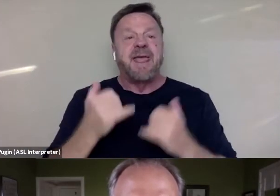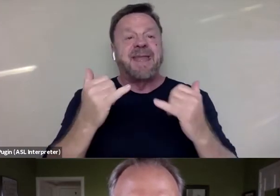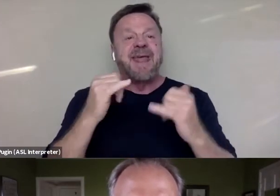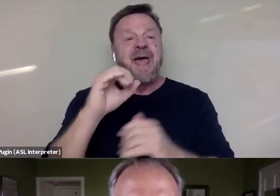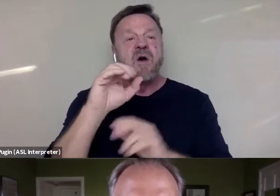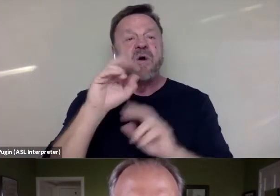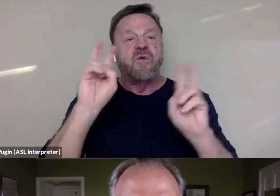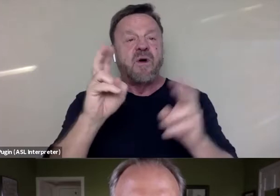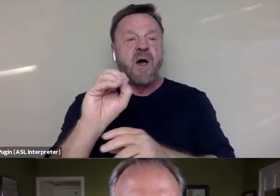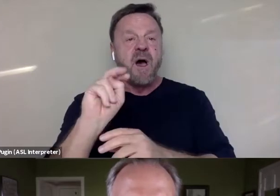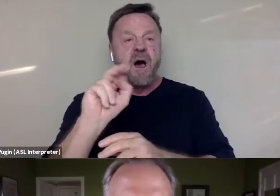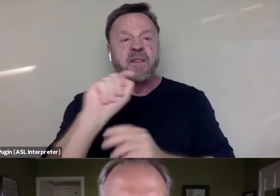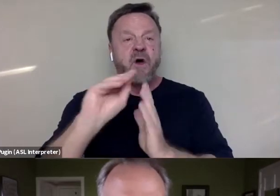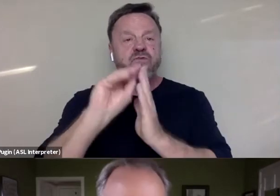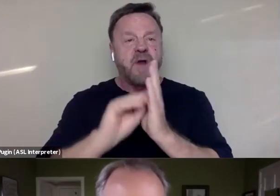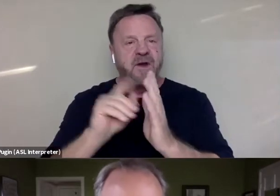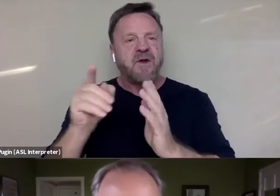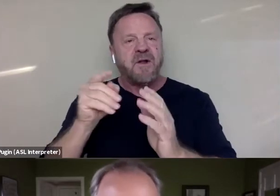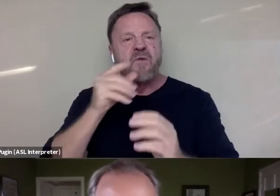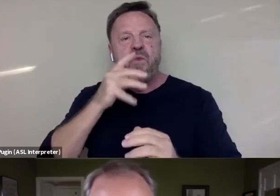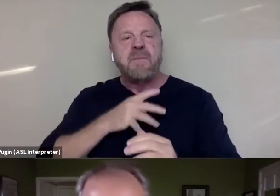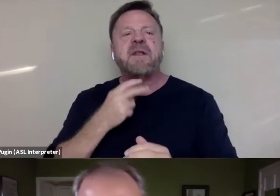focusing on women of color in the wake of Me Too,